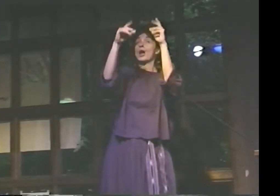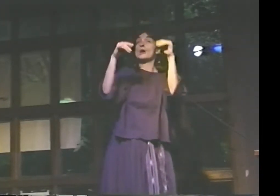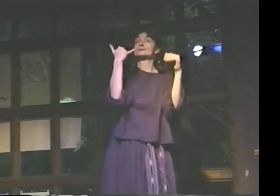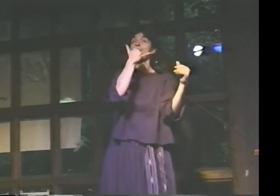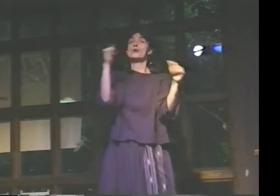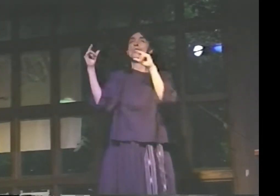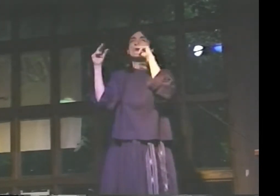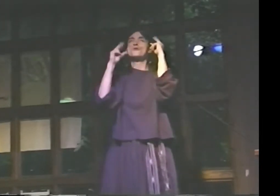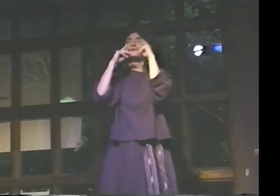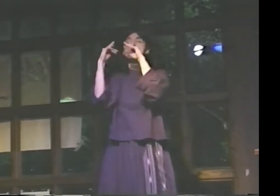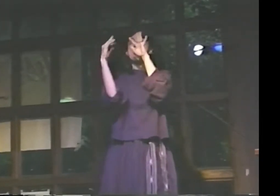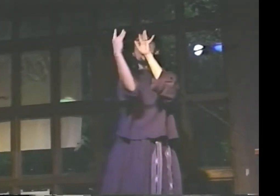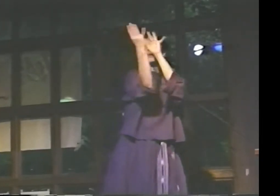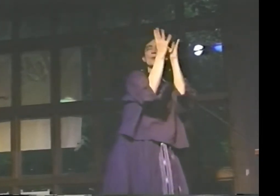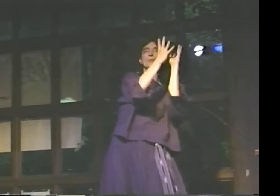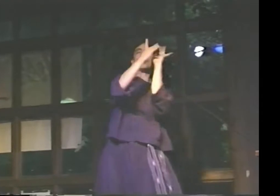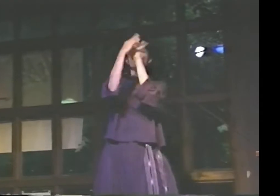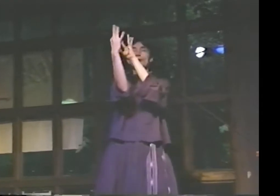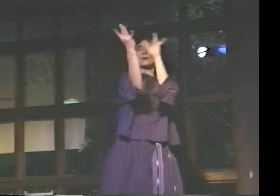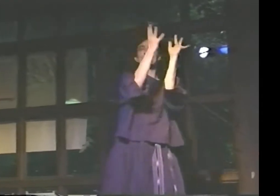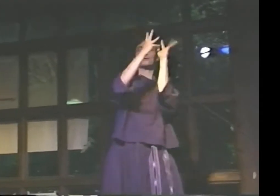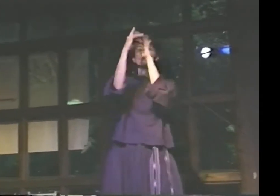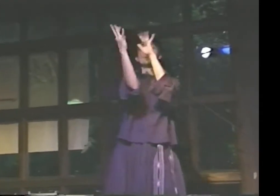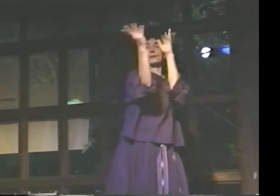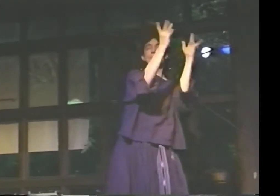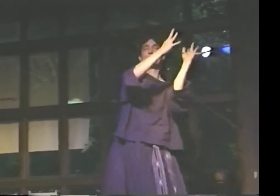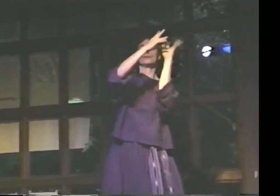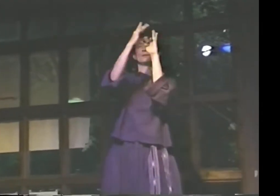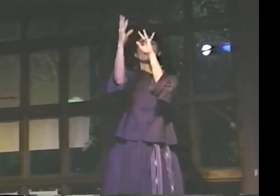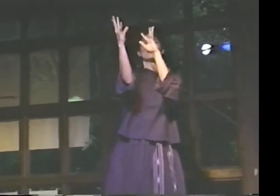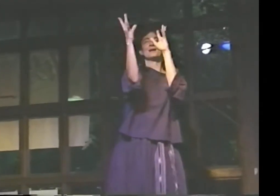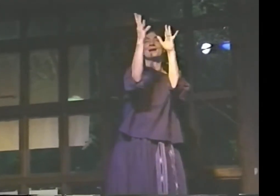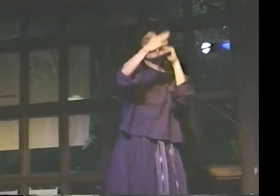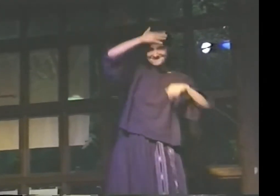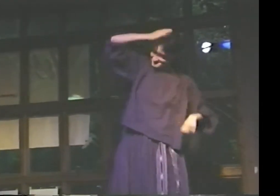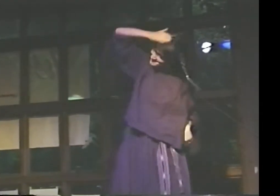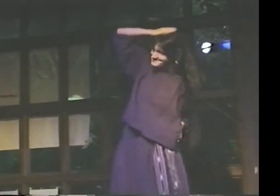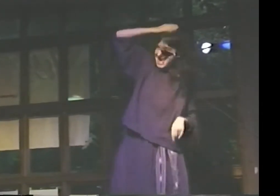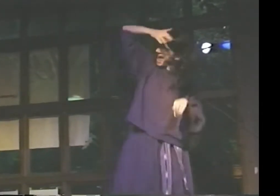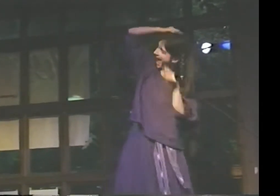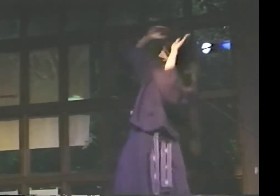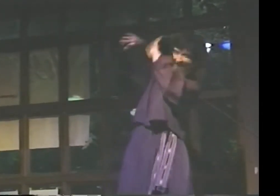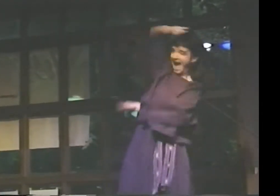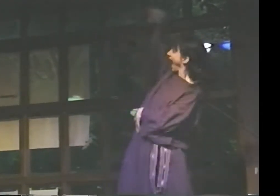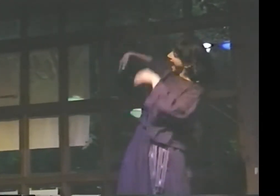TREES FLOW INTO YELLOW CORNFIELDS. THE WIND PLAYING WITH THE TOPS OF CORNSTALKS